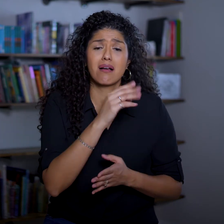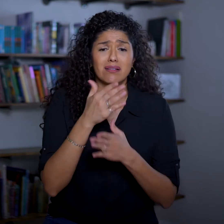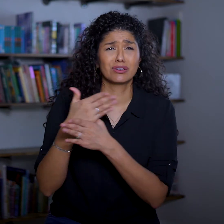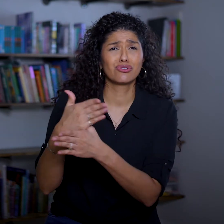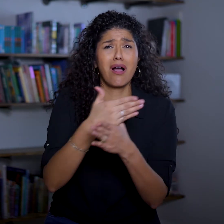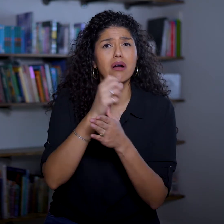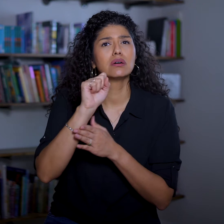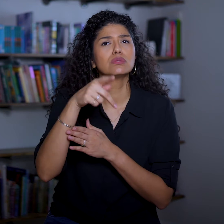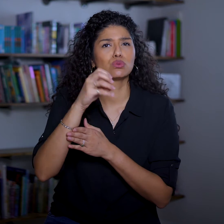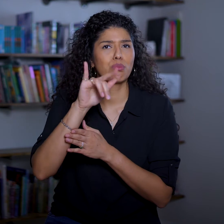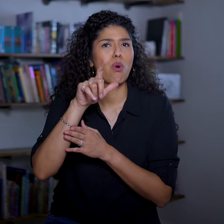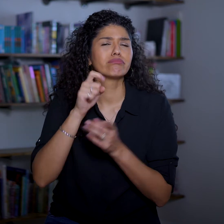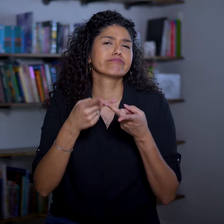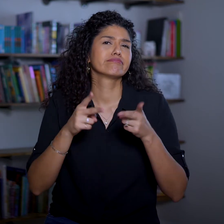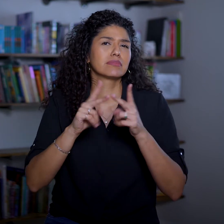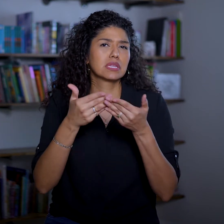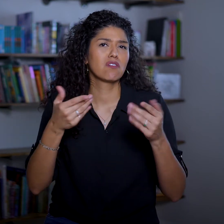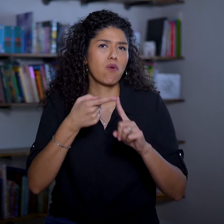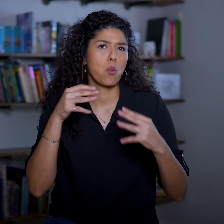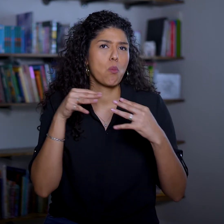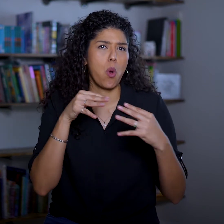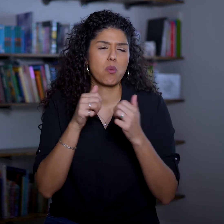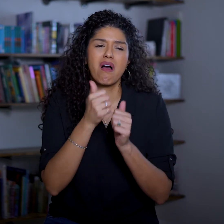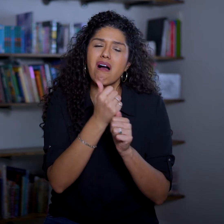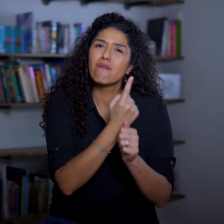then shares the spoils with everyone,